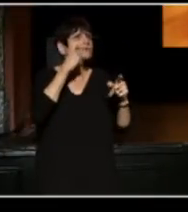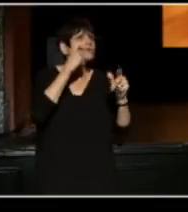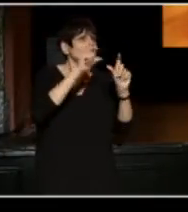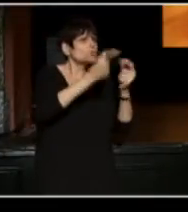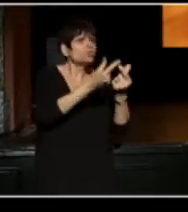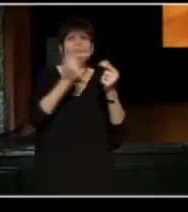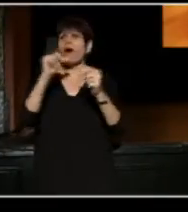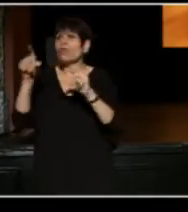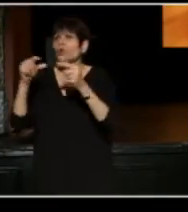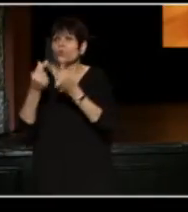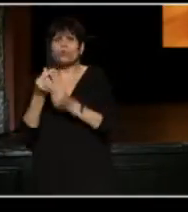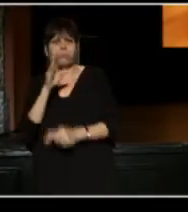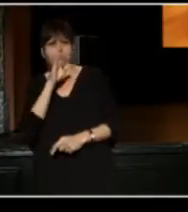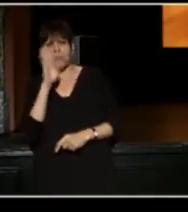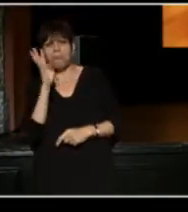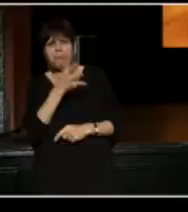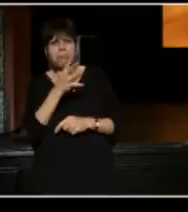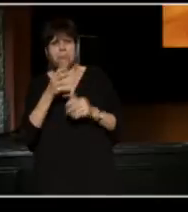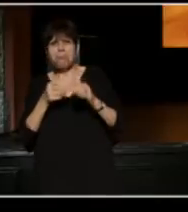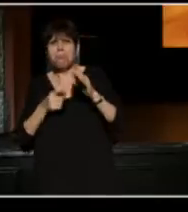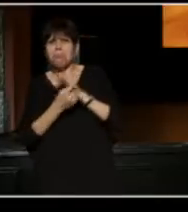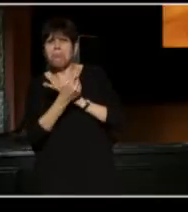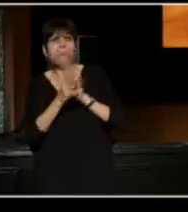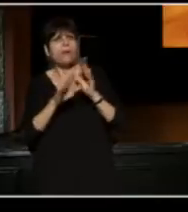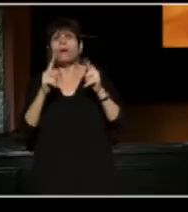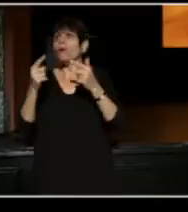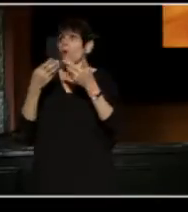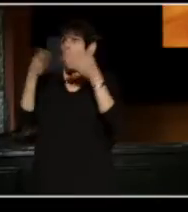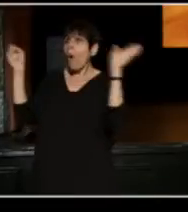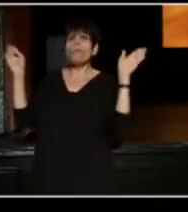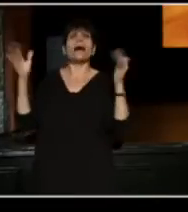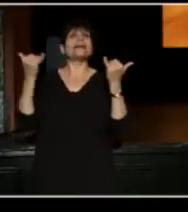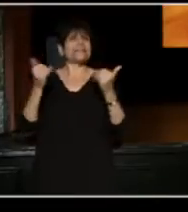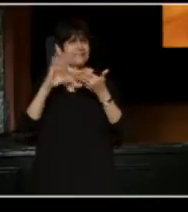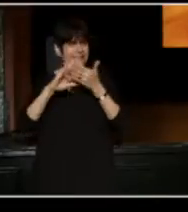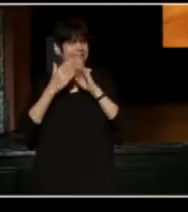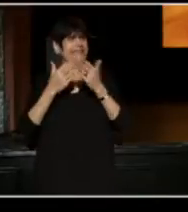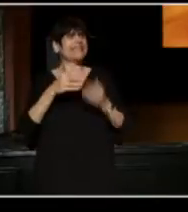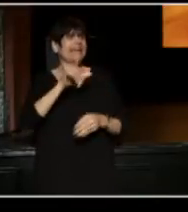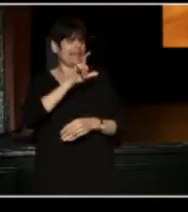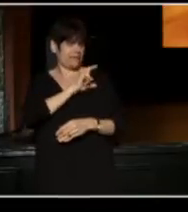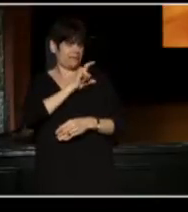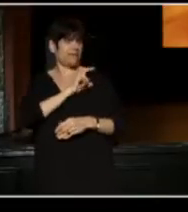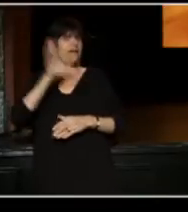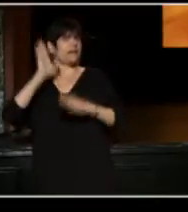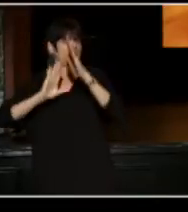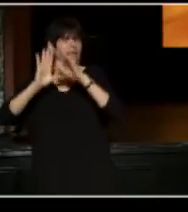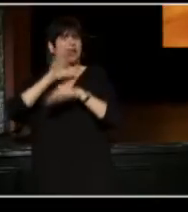This is the story of the city of Cleveland where police officers, in the time of Cleveland’s founding,